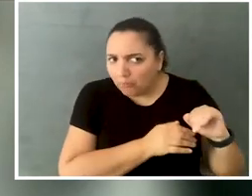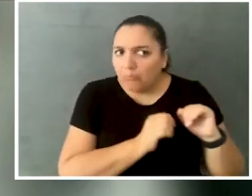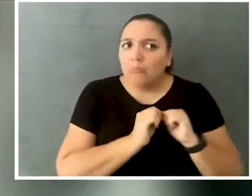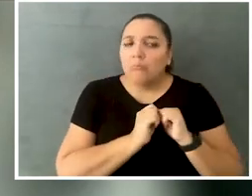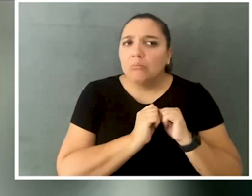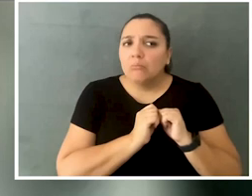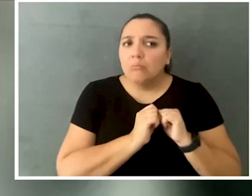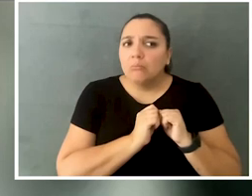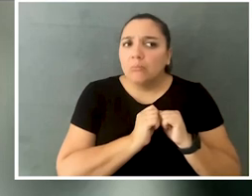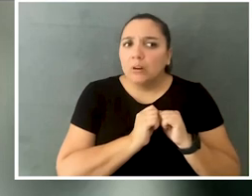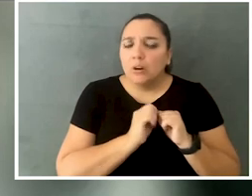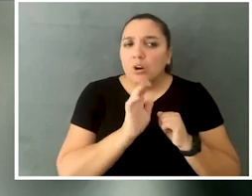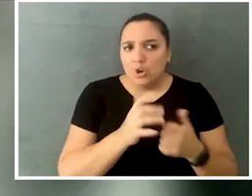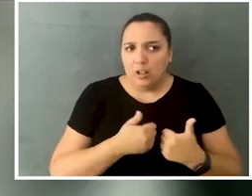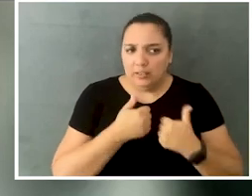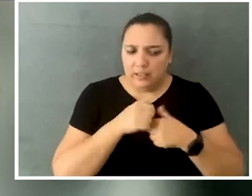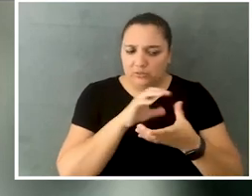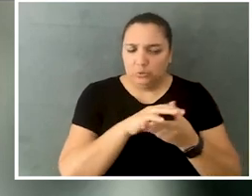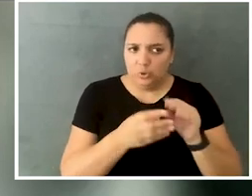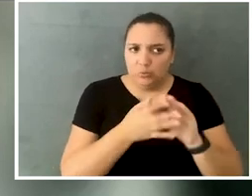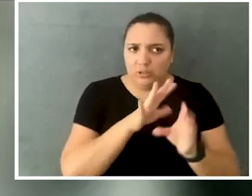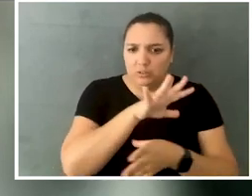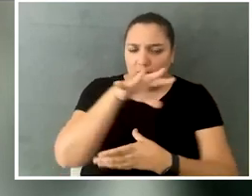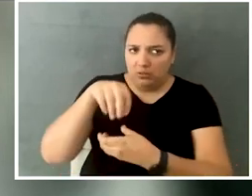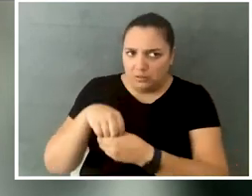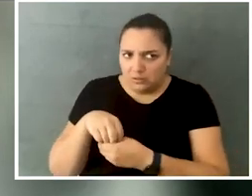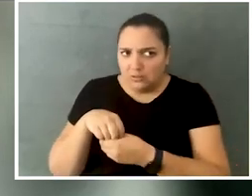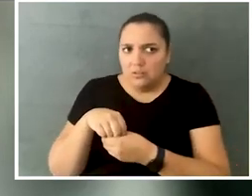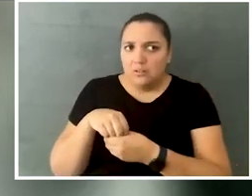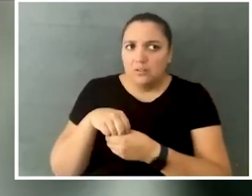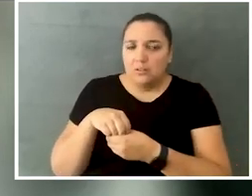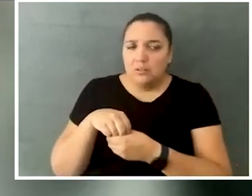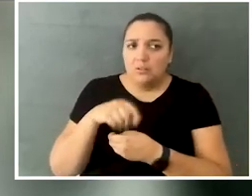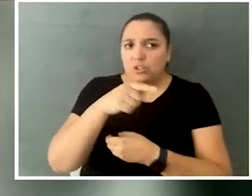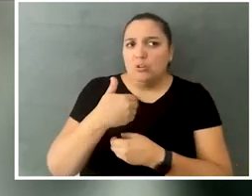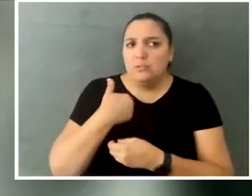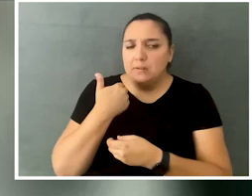that sort of ability to weave your life narrative is something that's kind of hard when you're that young,